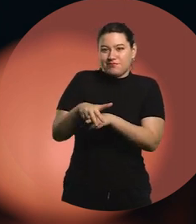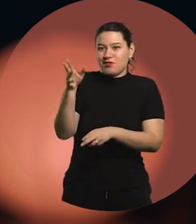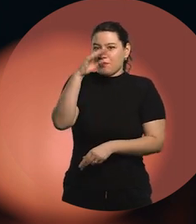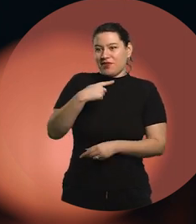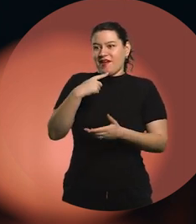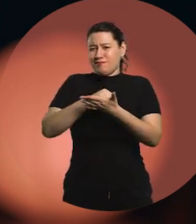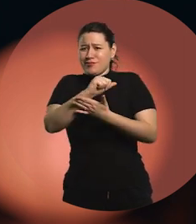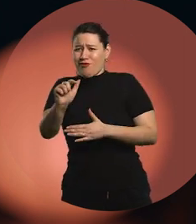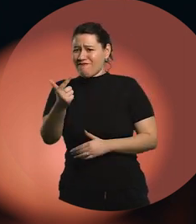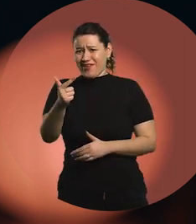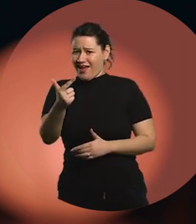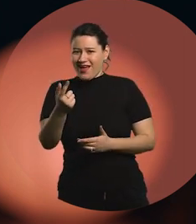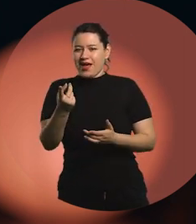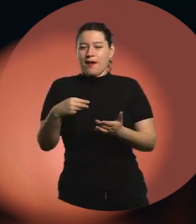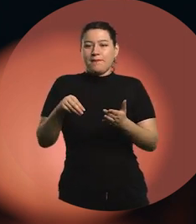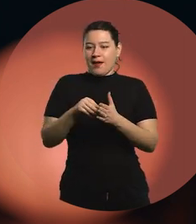I took refuge in the back,